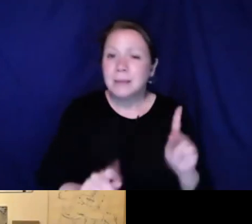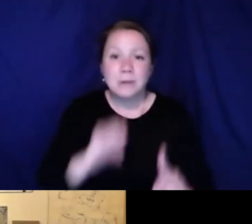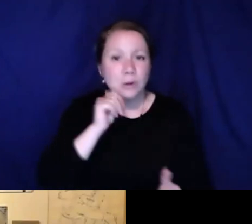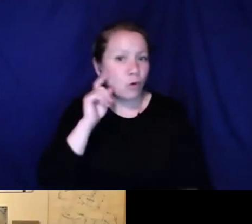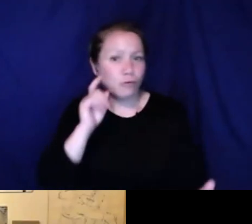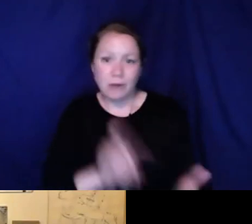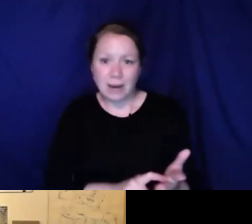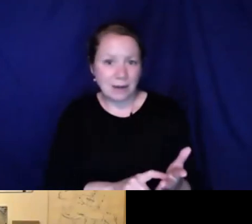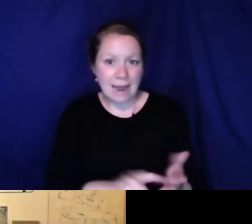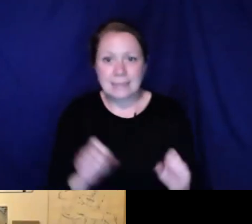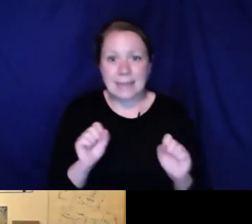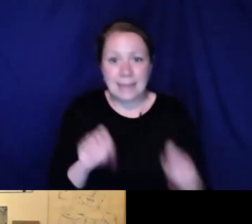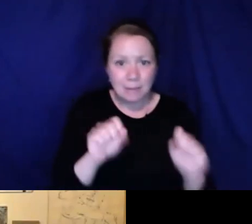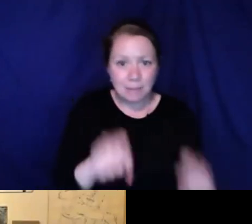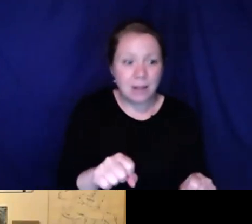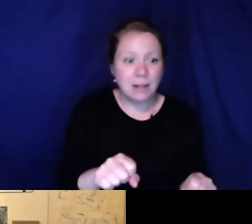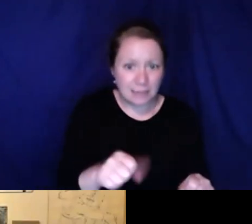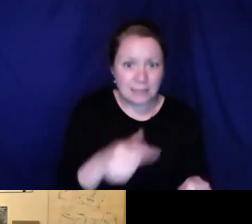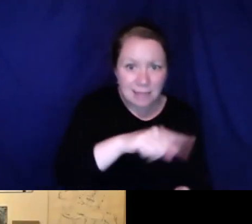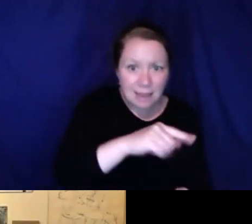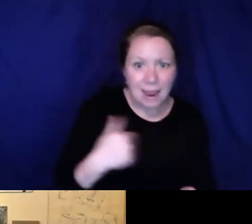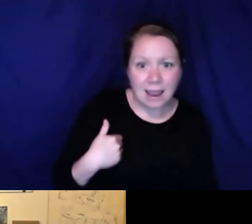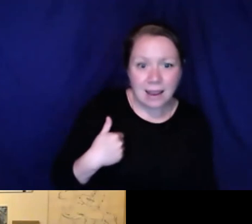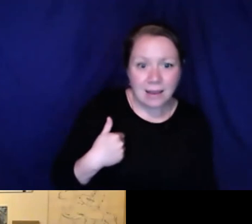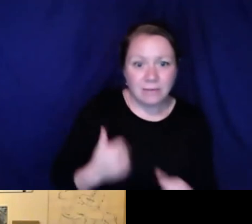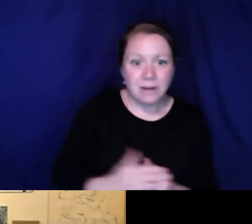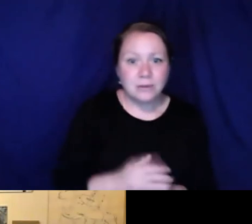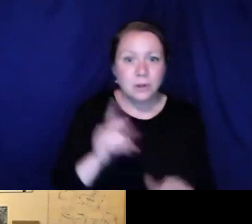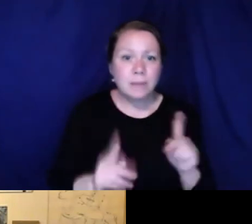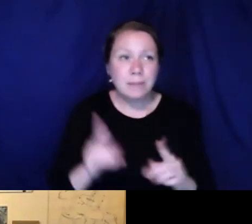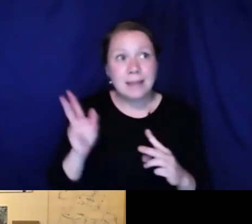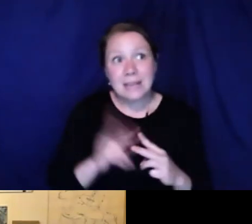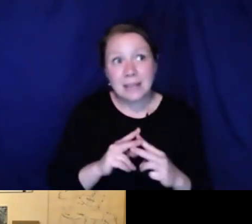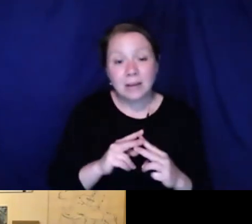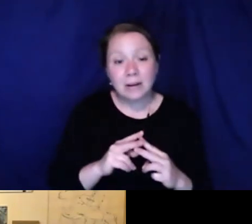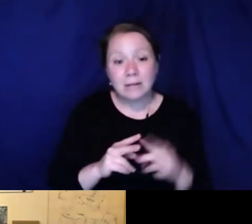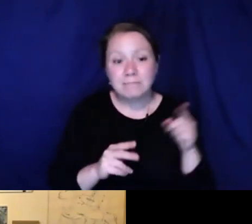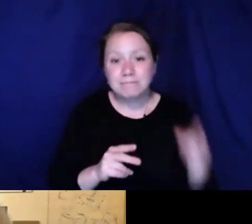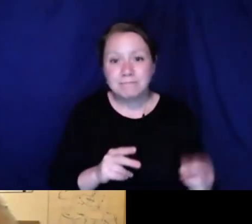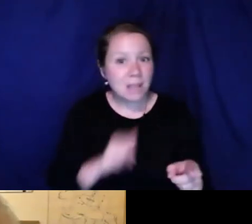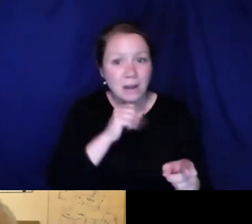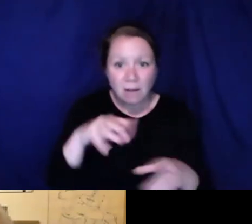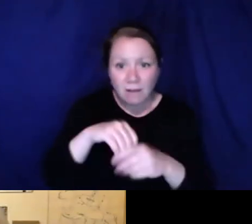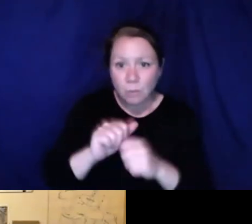with regards to folks with developmental disabilities. People don't recognize